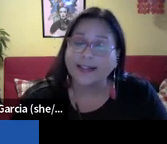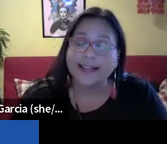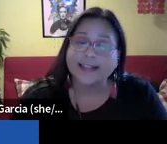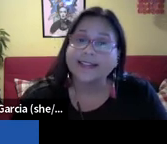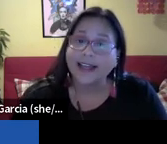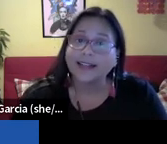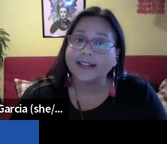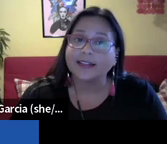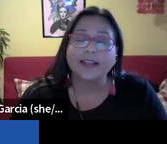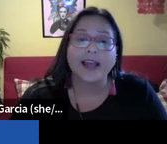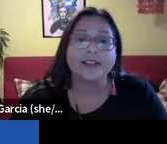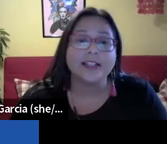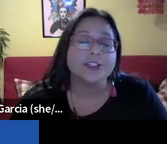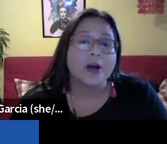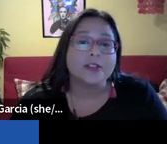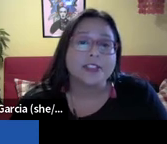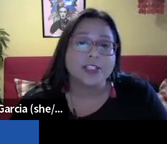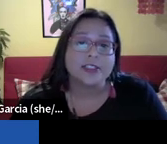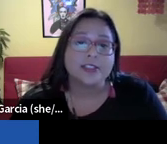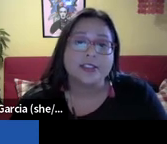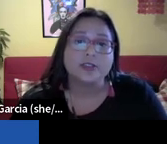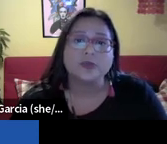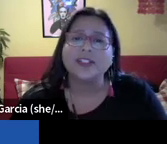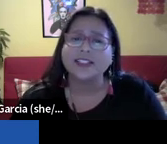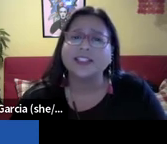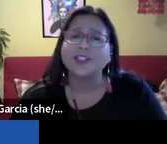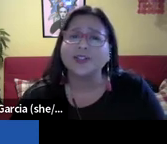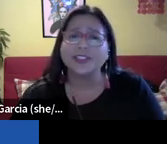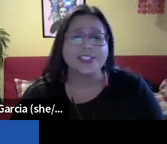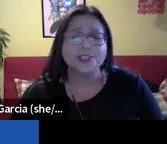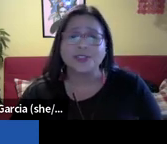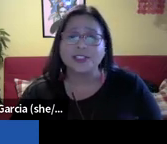Supreme Court attacked rights fundamental to our democracy during their June session.